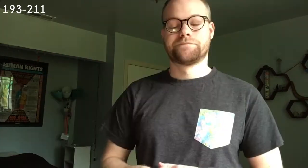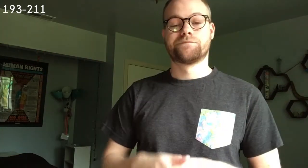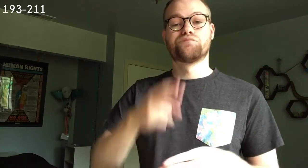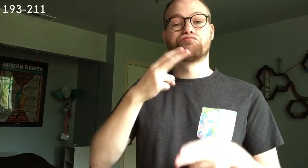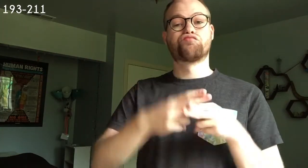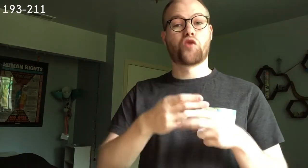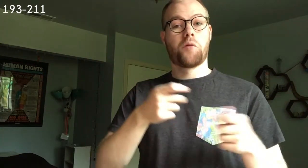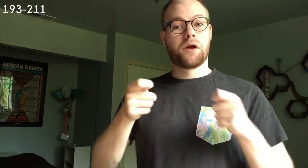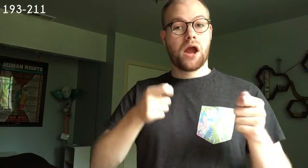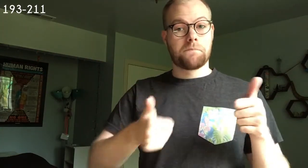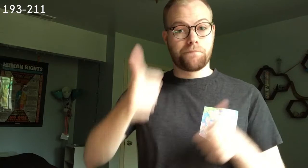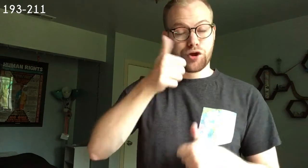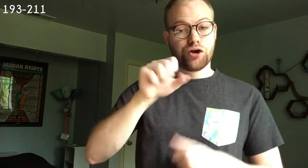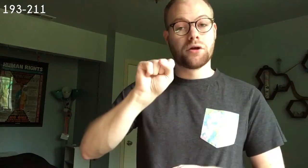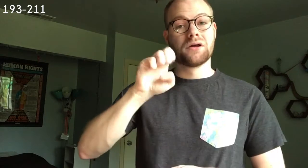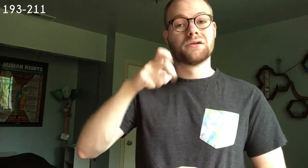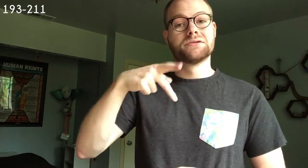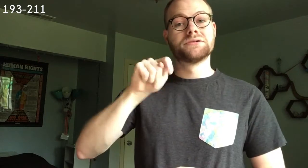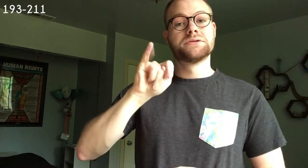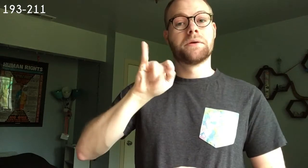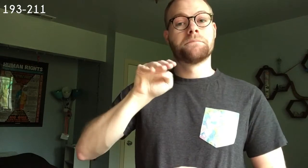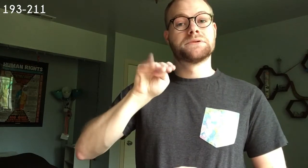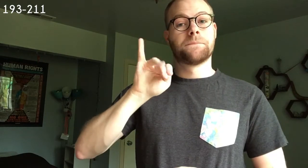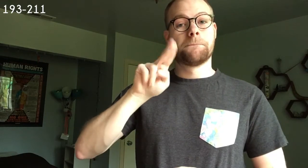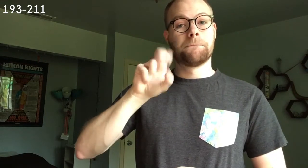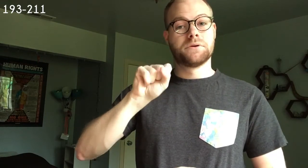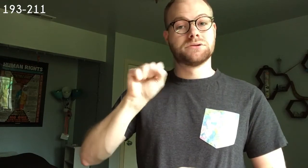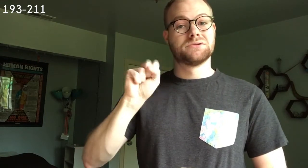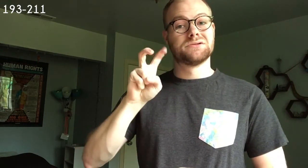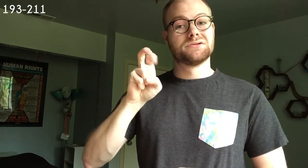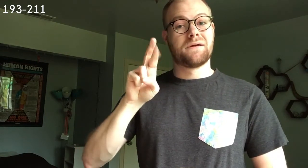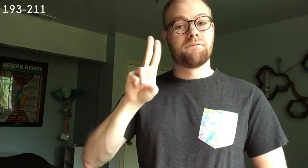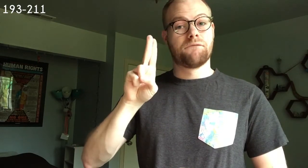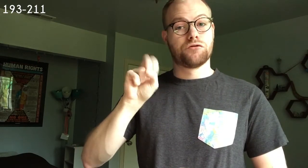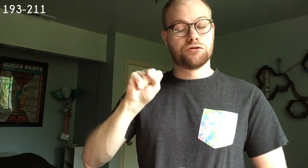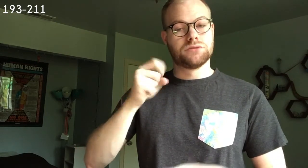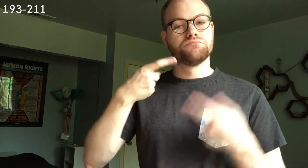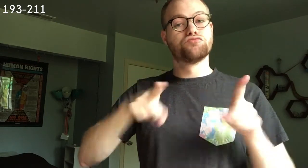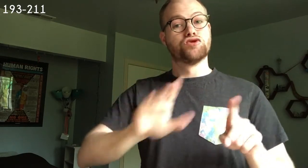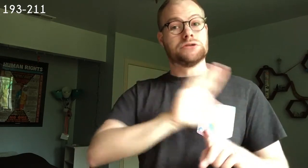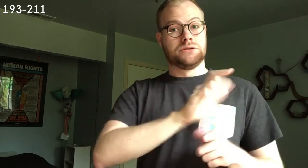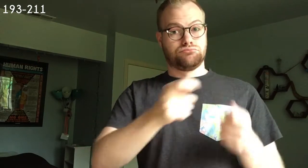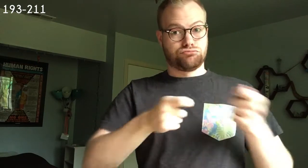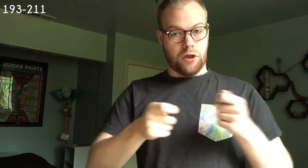193 – 211 Under the reign of Roman emperor Septimius Severus,